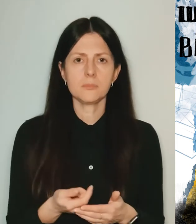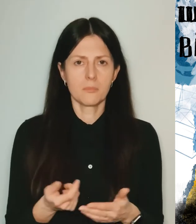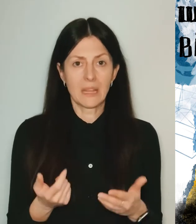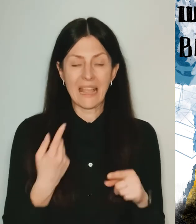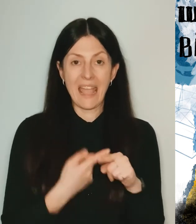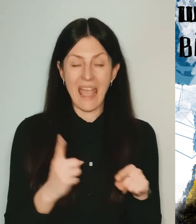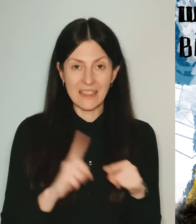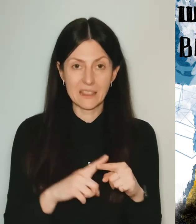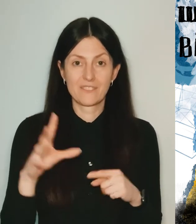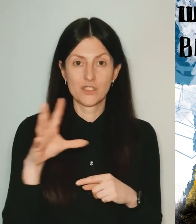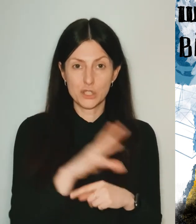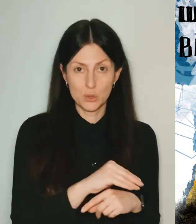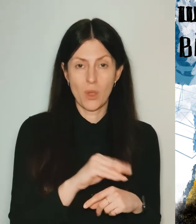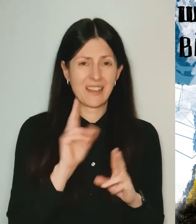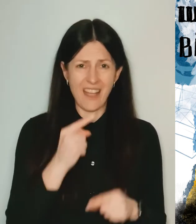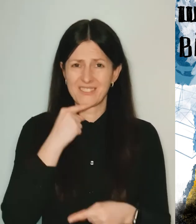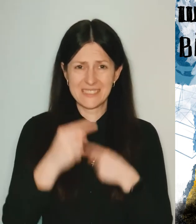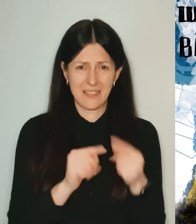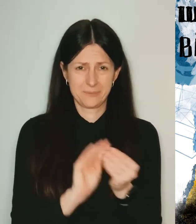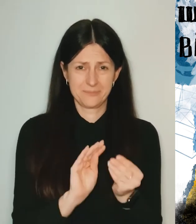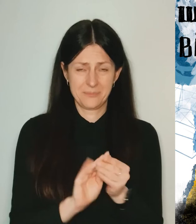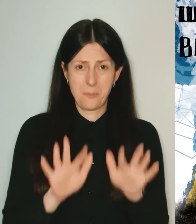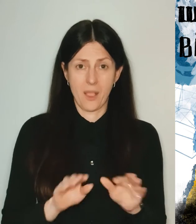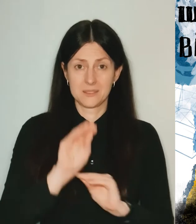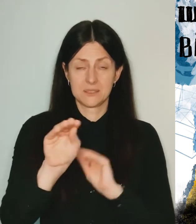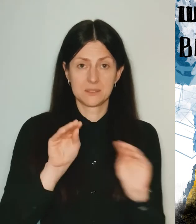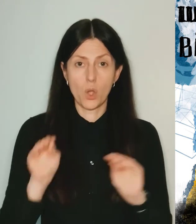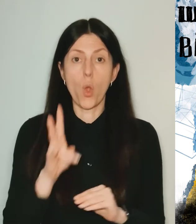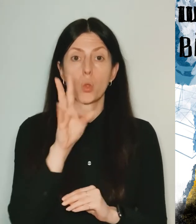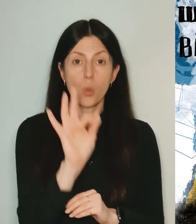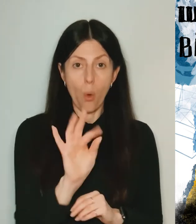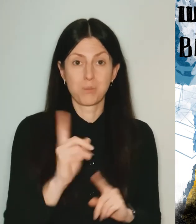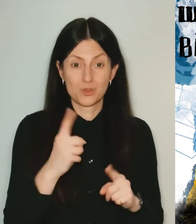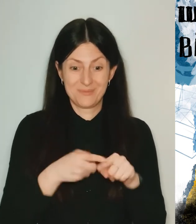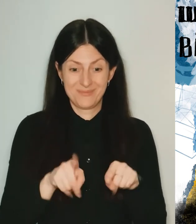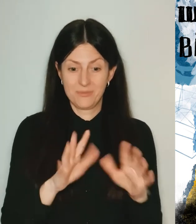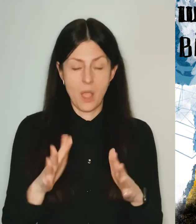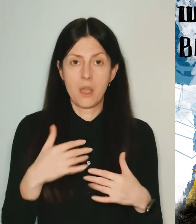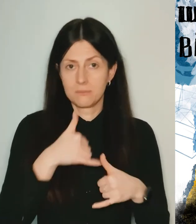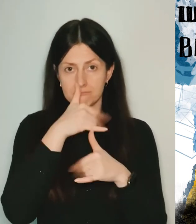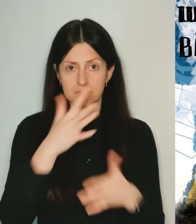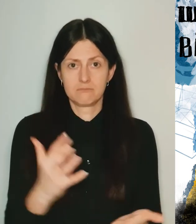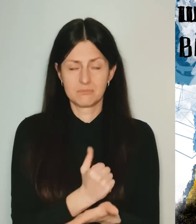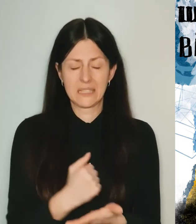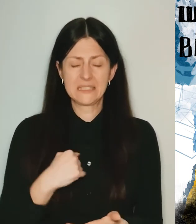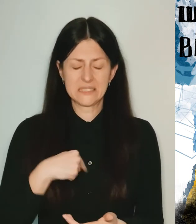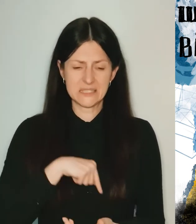These things were on their usual places, but for no reason I couldn’t find them, and that is why I was getting angry.